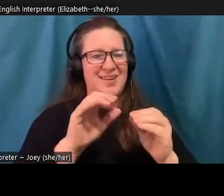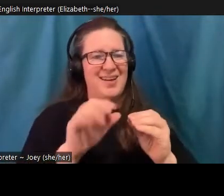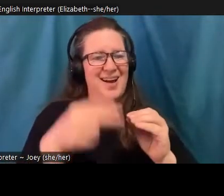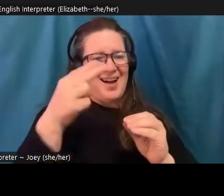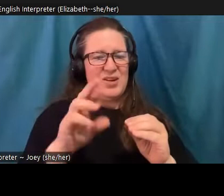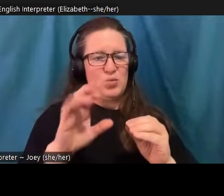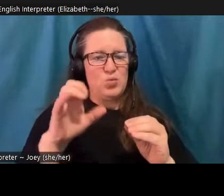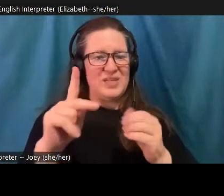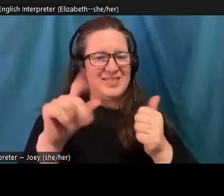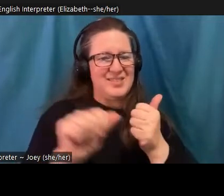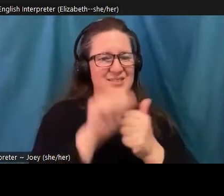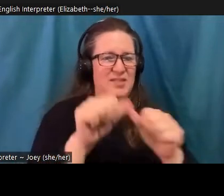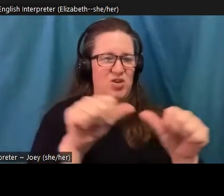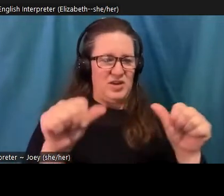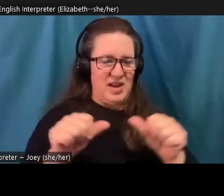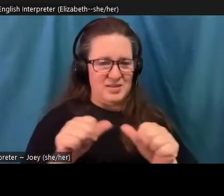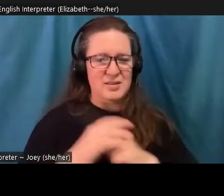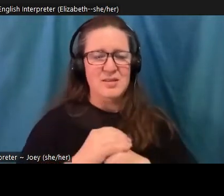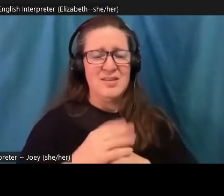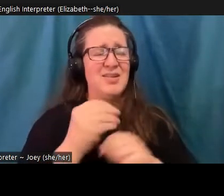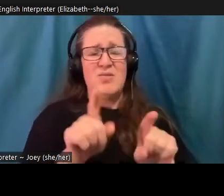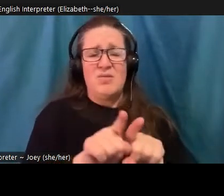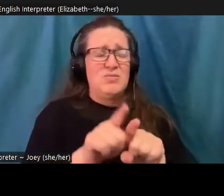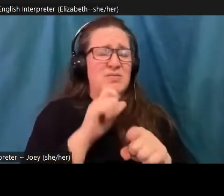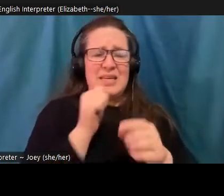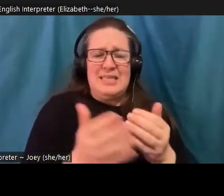or recover, let alone often any access to mental health